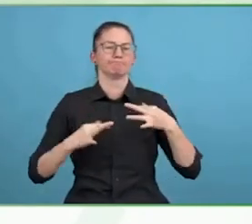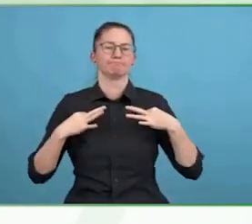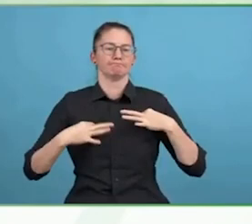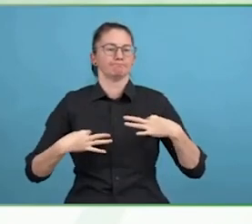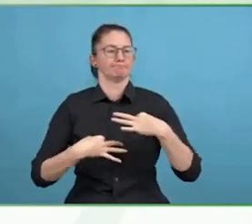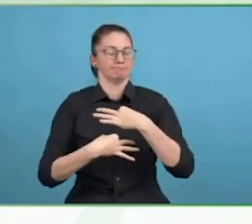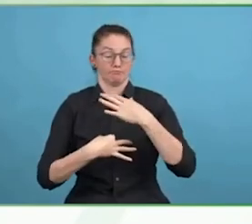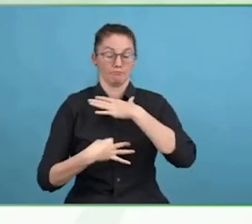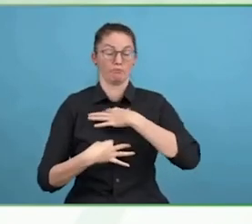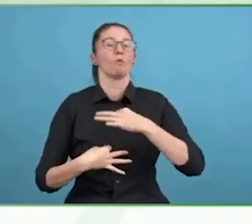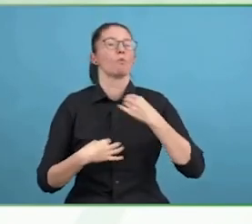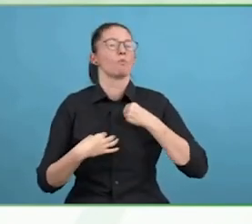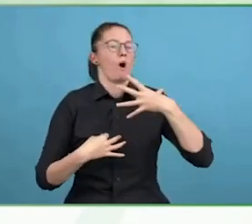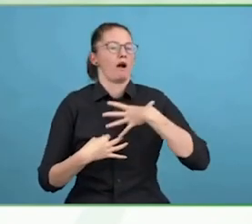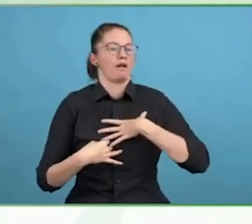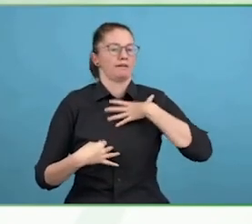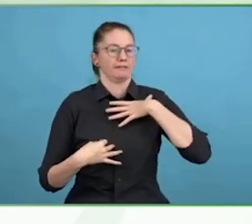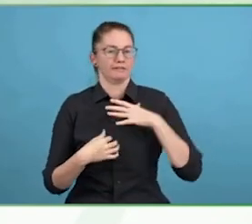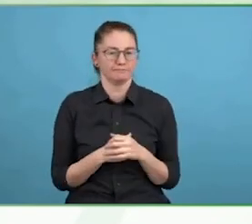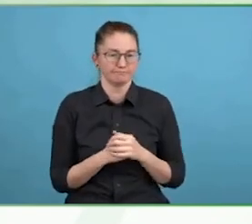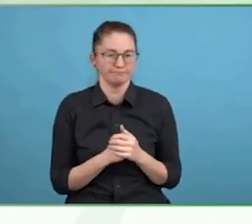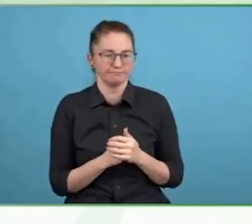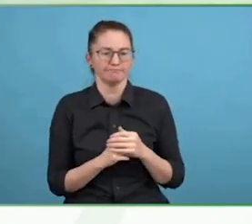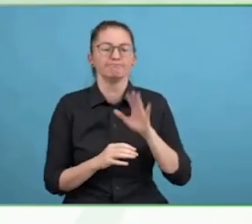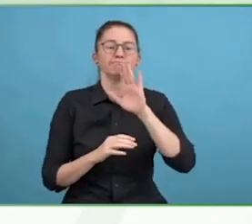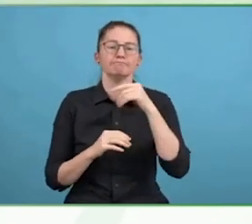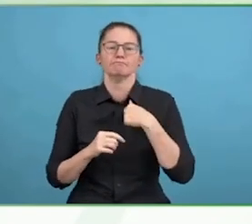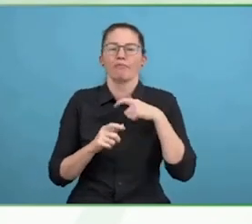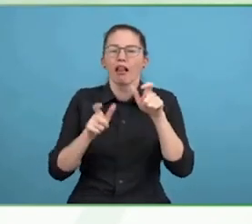The three of us had the chance to talk and I was telling Brandon